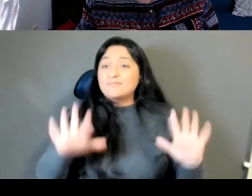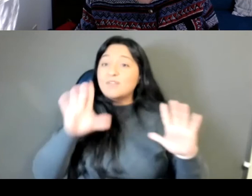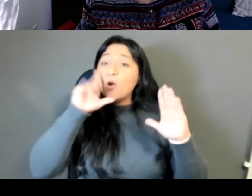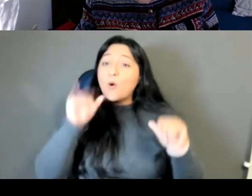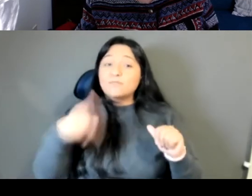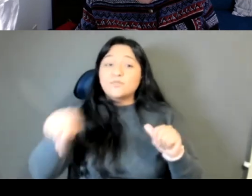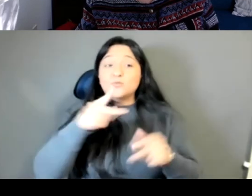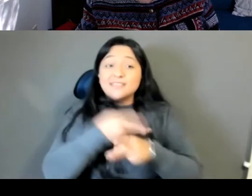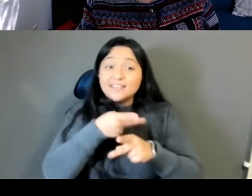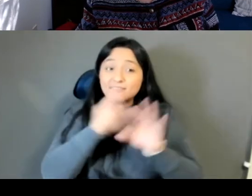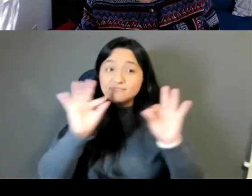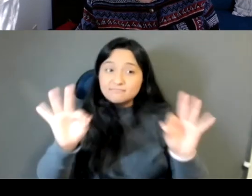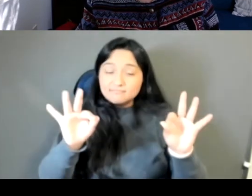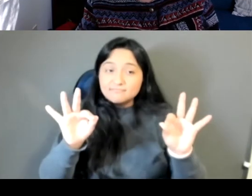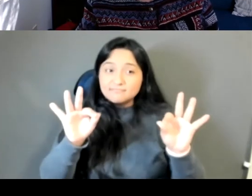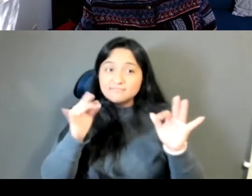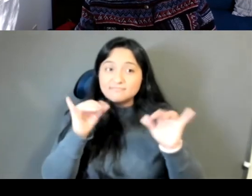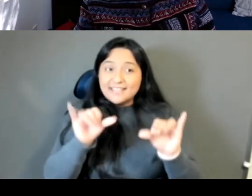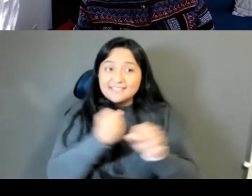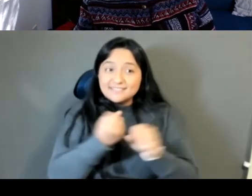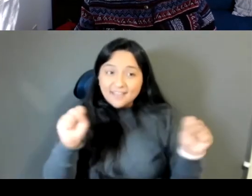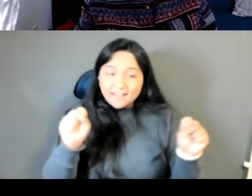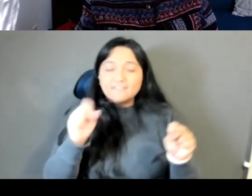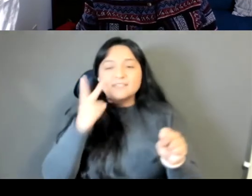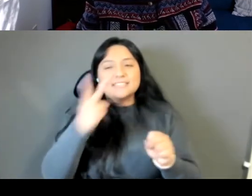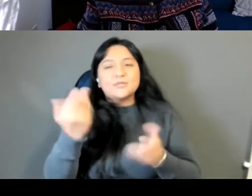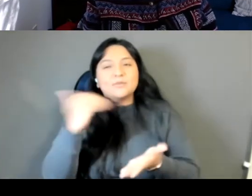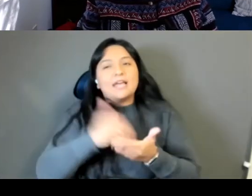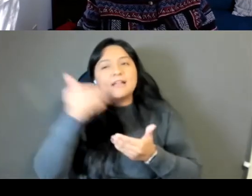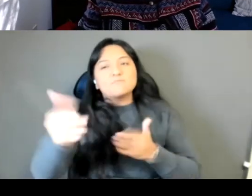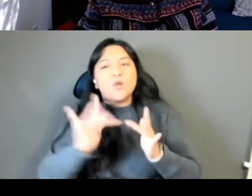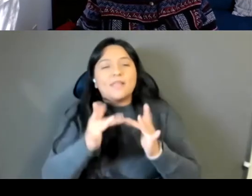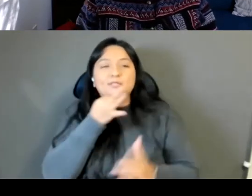Stay safe, and that we will see you again, online soon. Thank you all so much. Unknown Speaker Damn oshi.